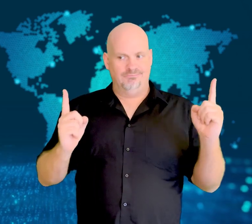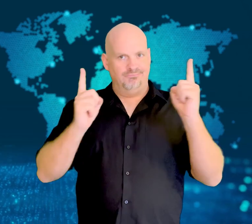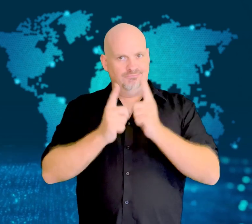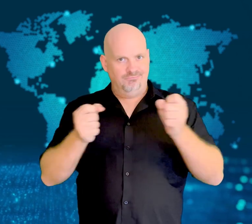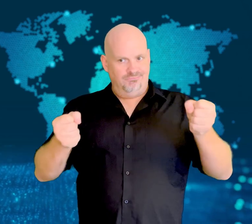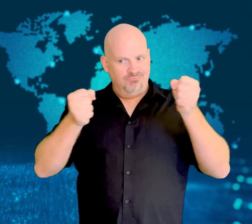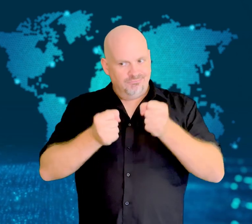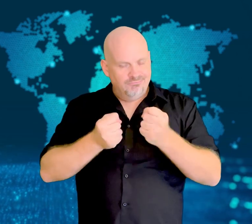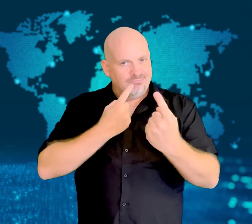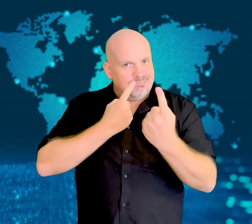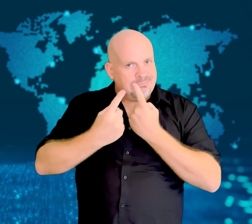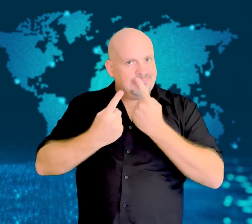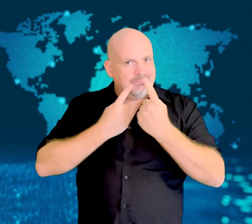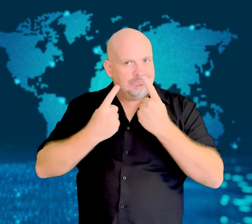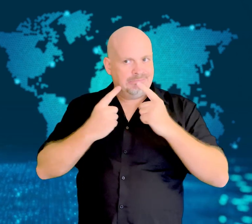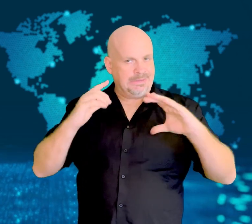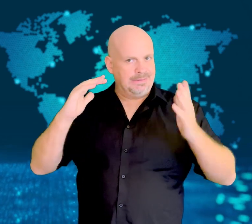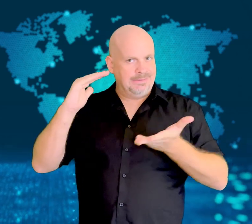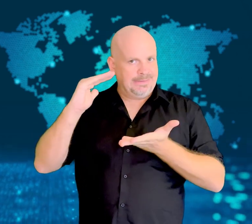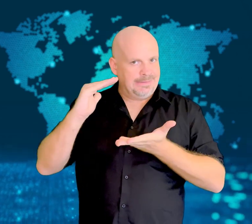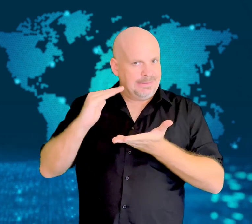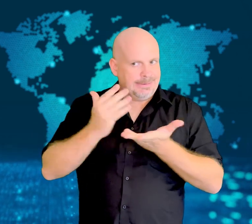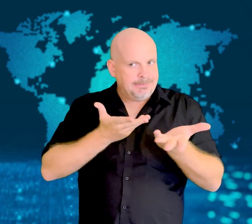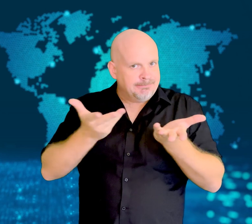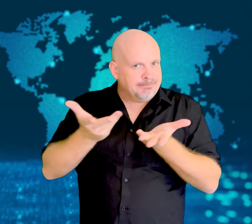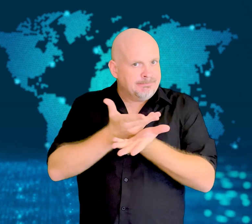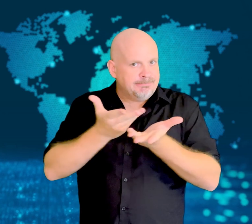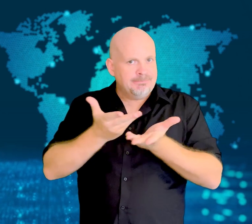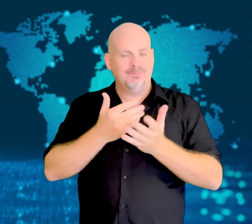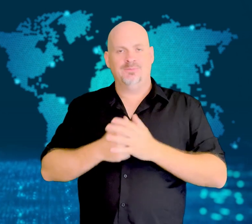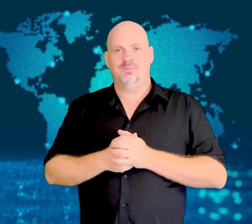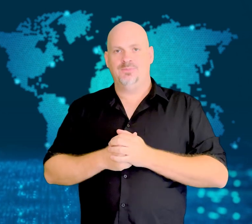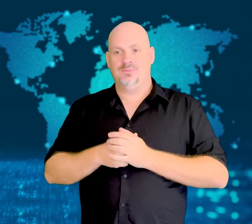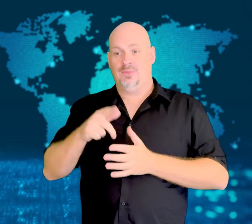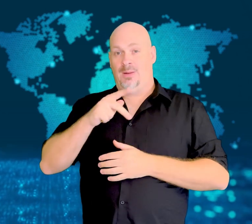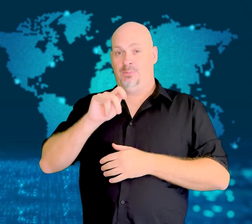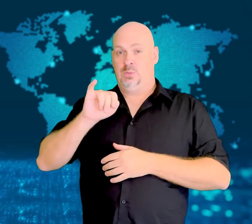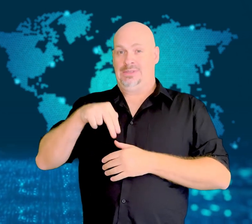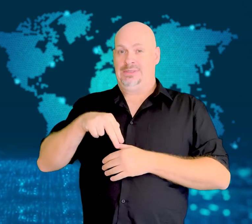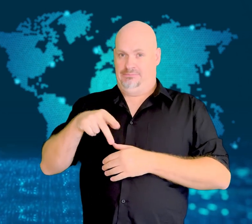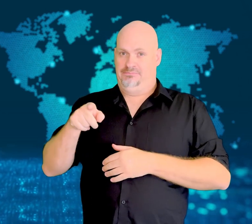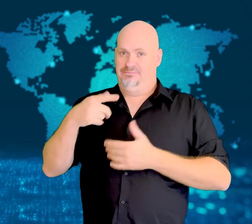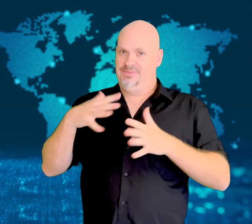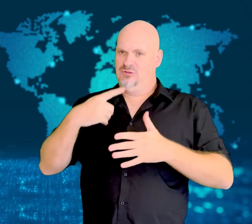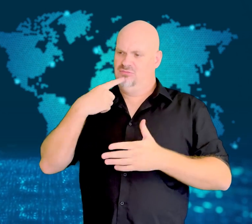Putin has continued to say he could use nuclear weapons since